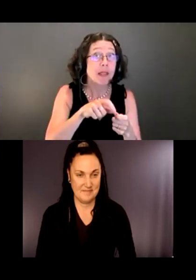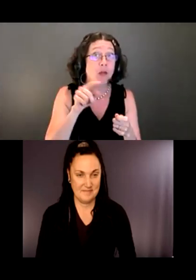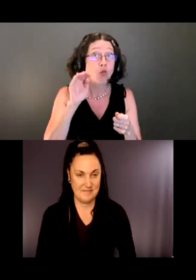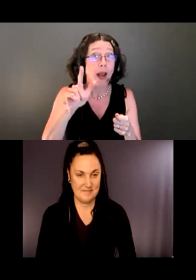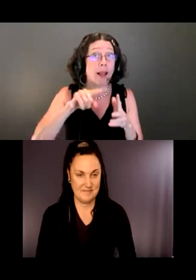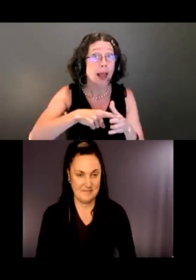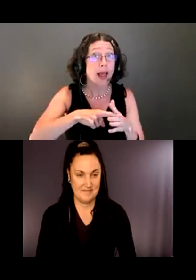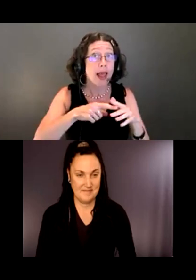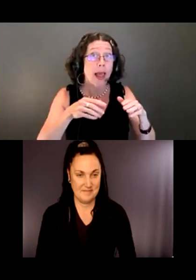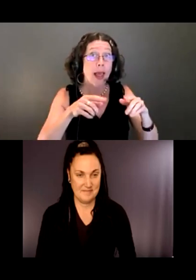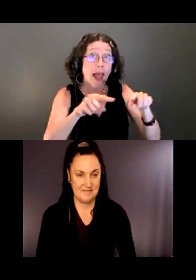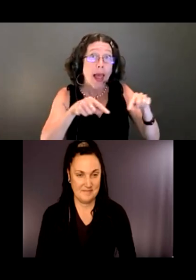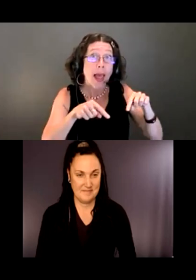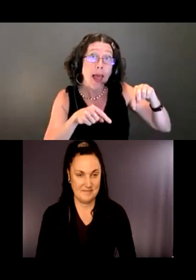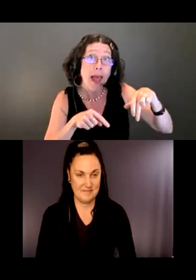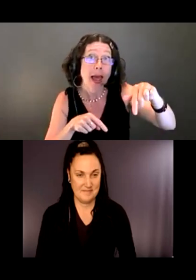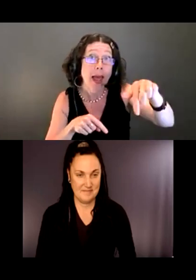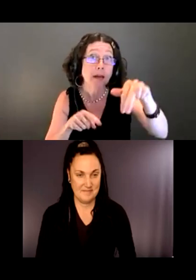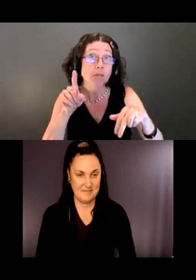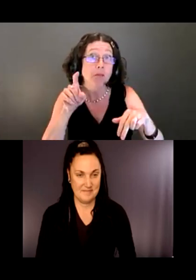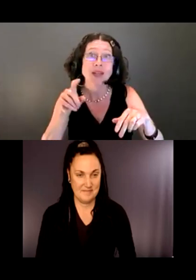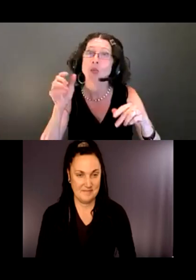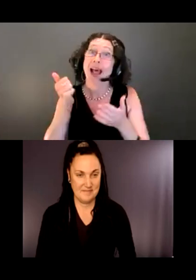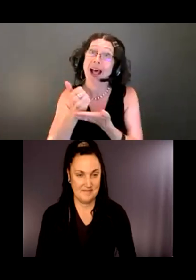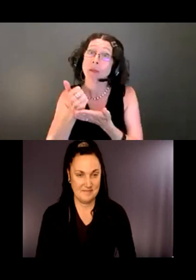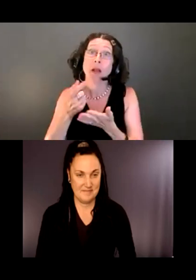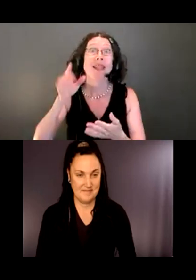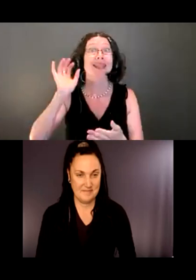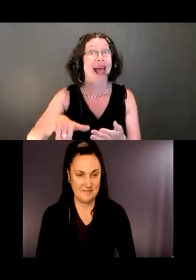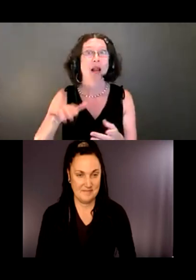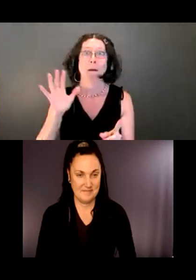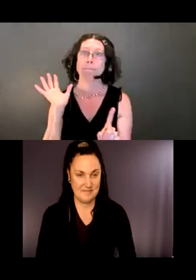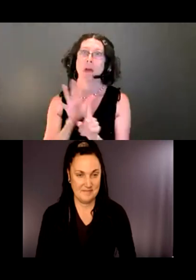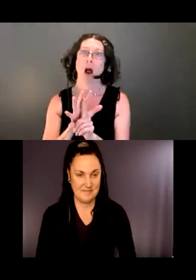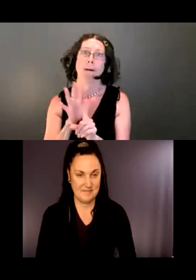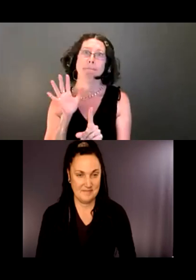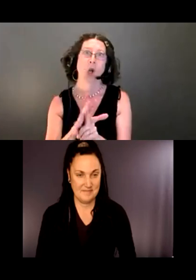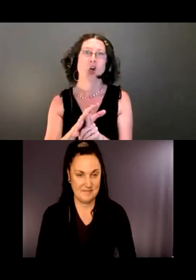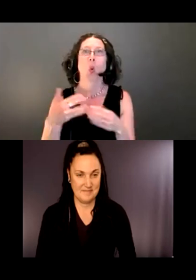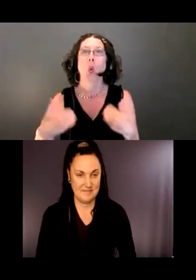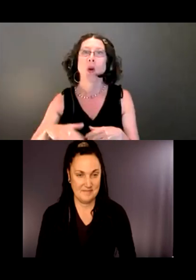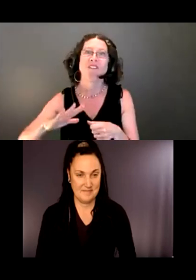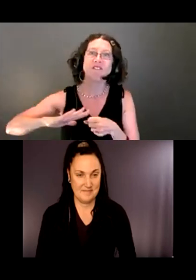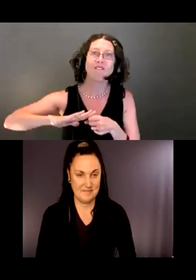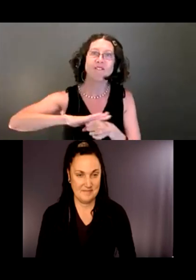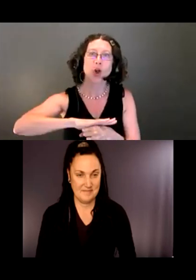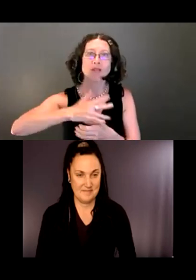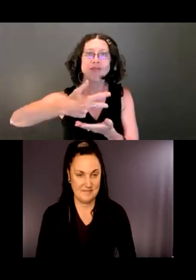It certainly could help with parking congestion at that trailhead. It's such a popular trailhead that it's often really, really